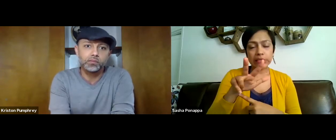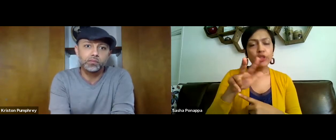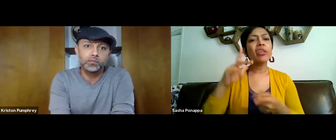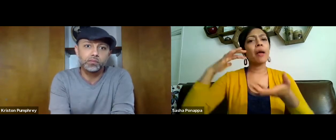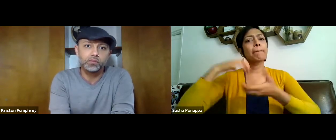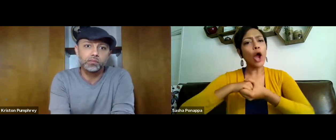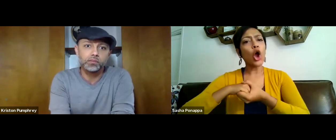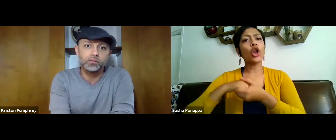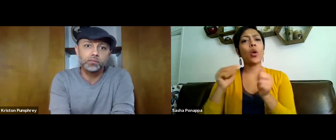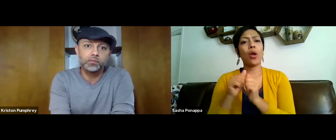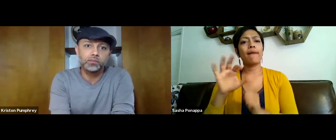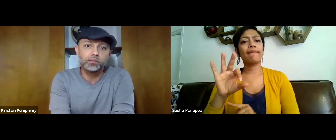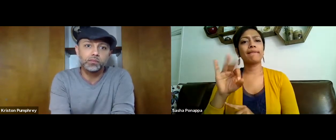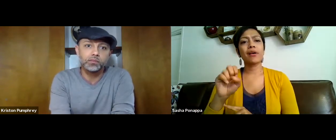If you don't have a 501c3,